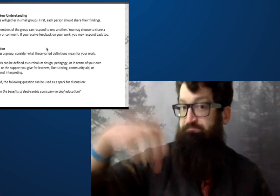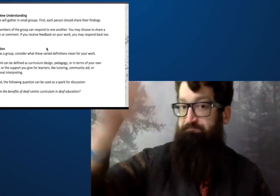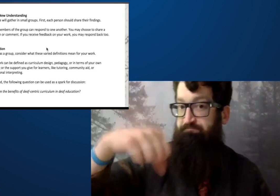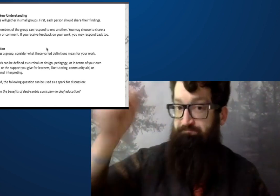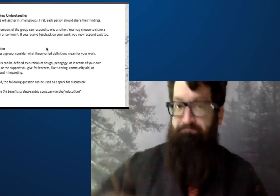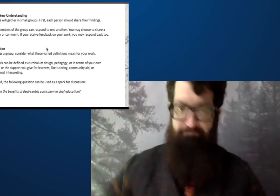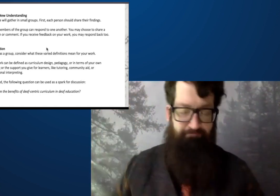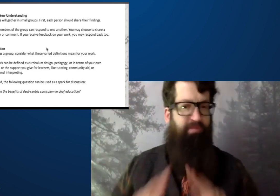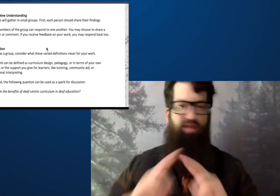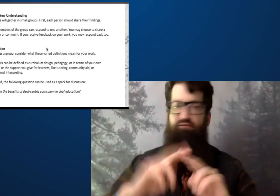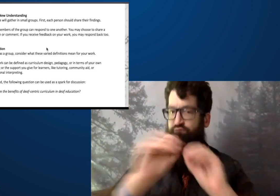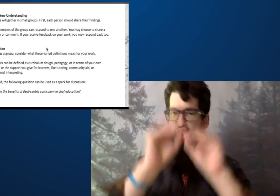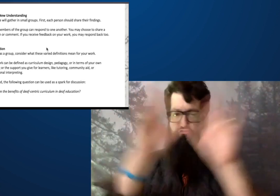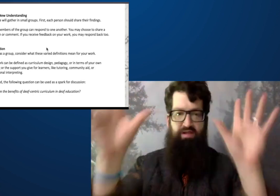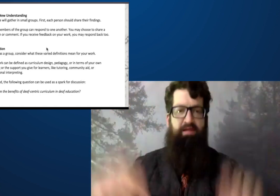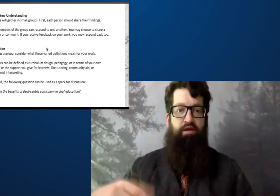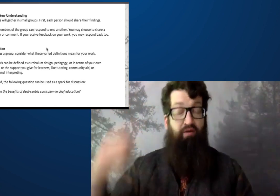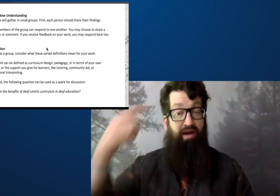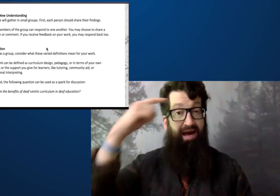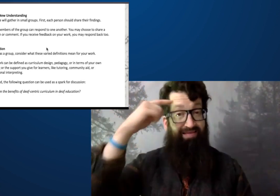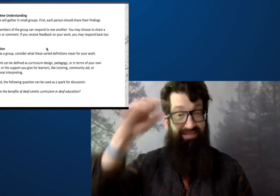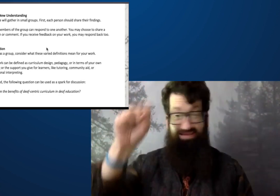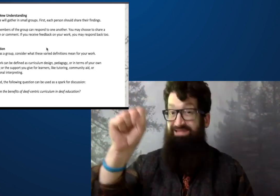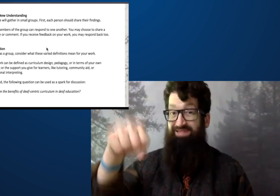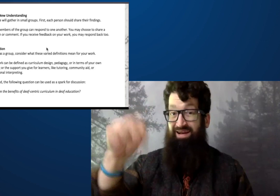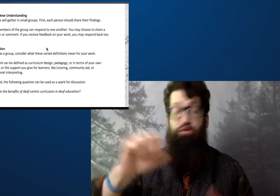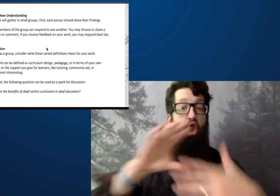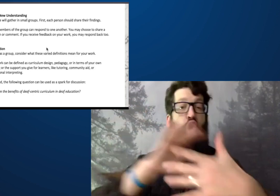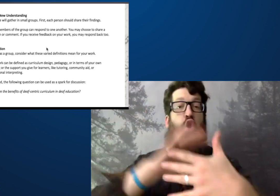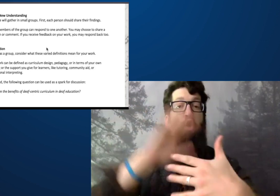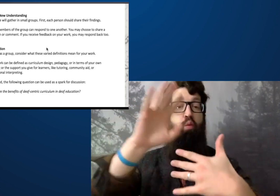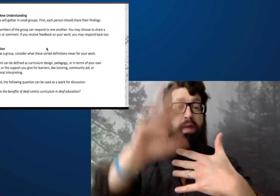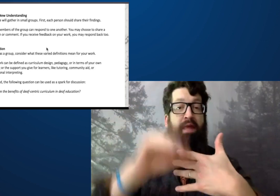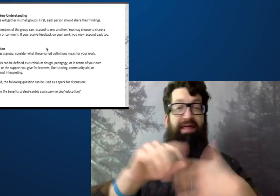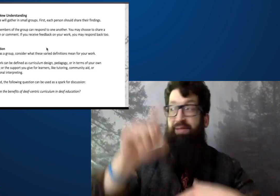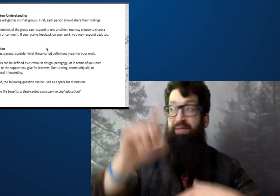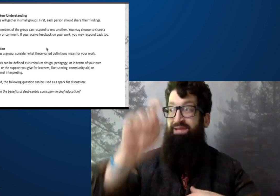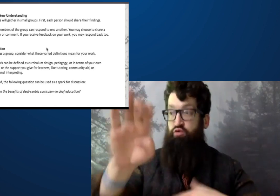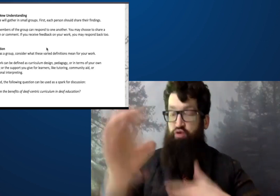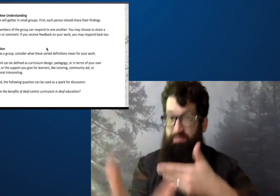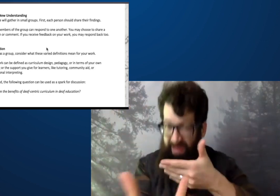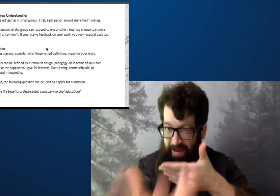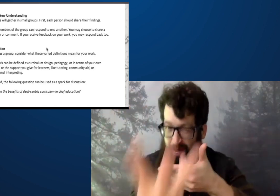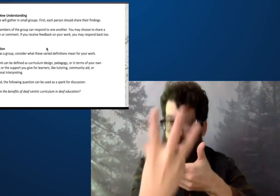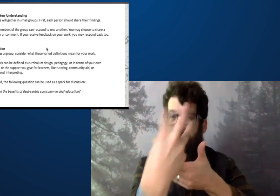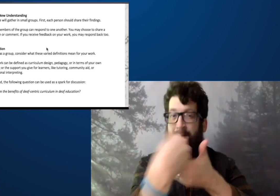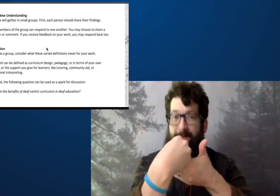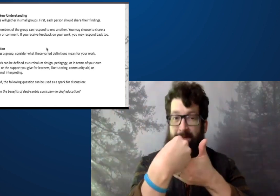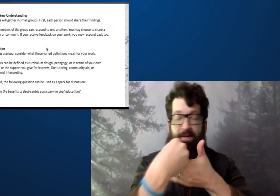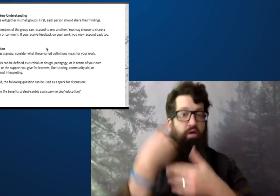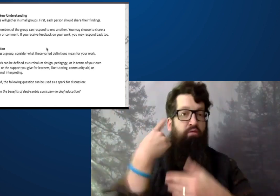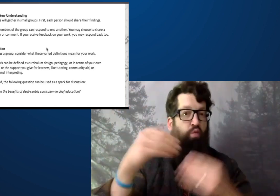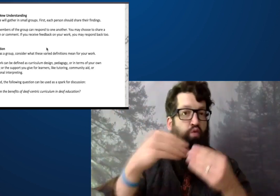You know what you said you're nervous about making this comment. Please don't be. It was an amazing comment. Thank you very much for being very bravery